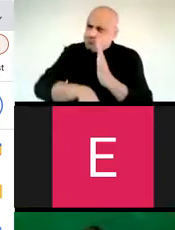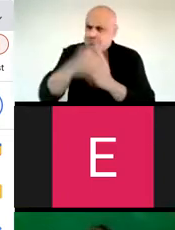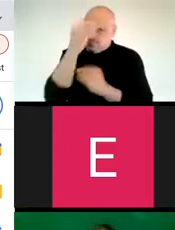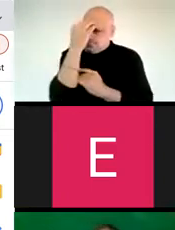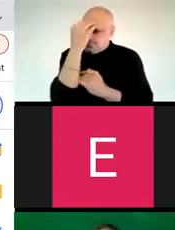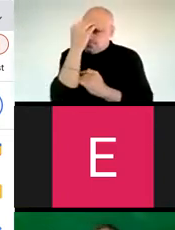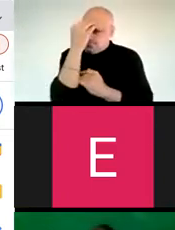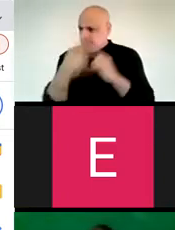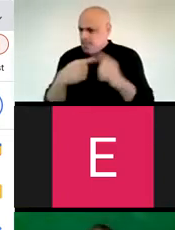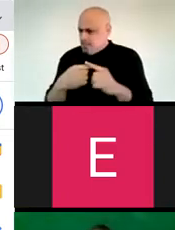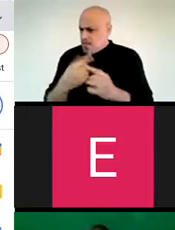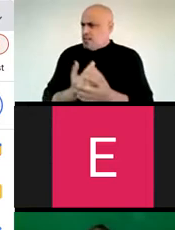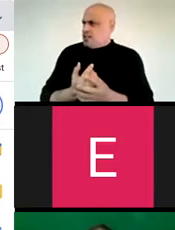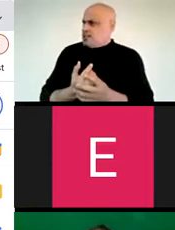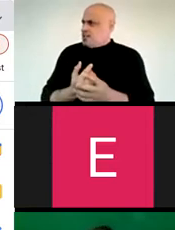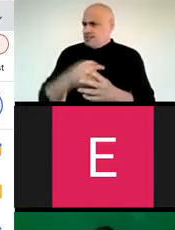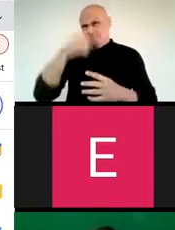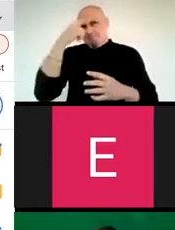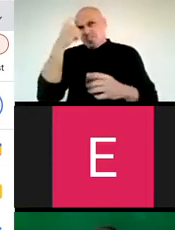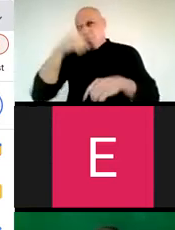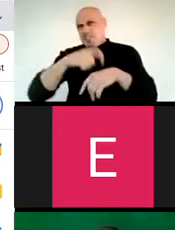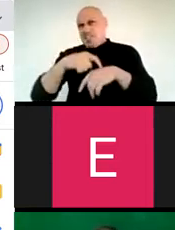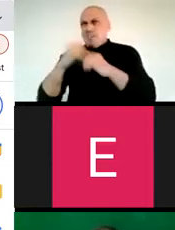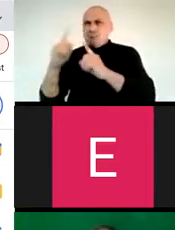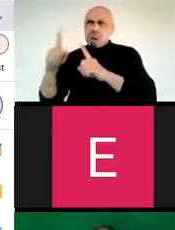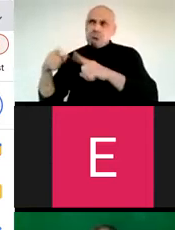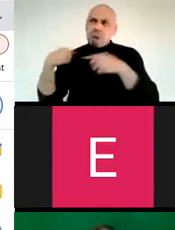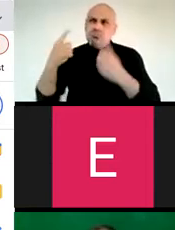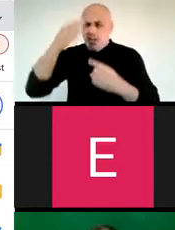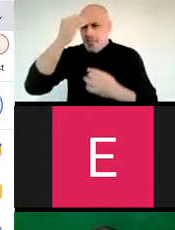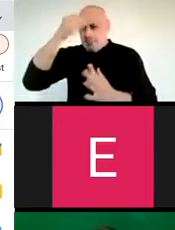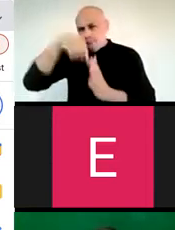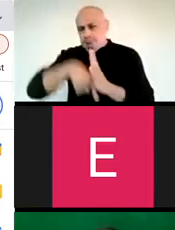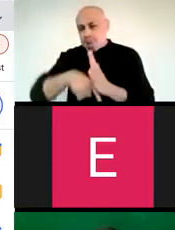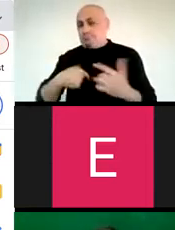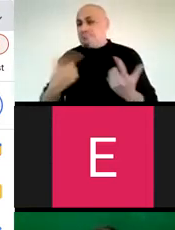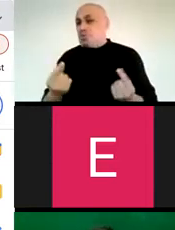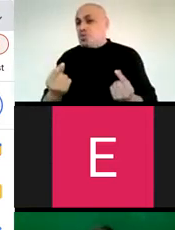thinking, some deep, deep thinking that I've been doing in TLH and since this summer realization,